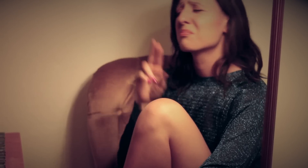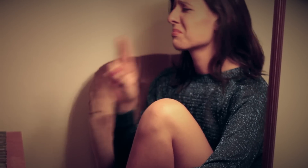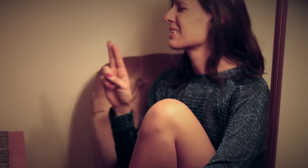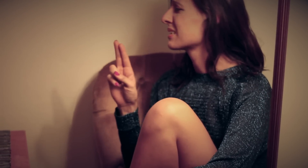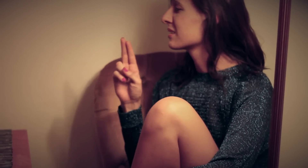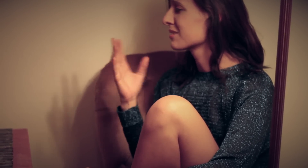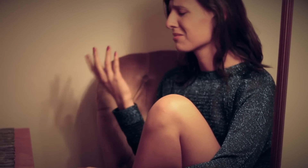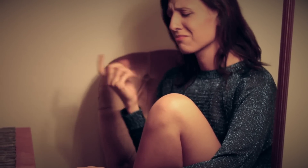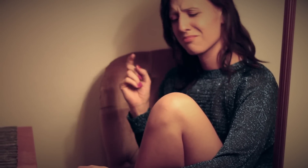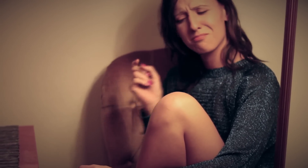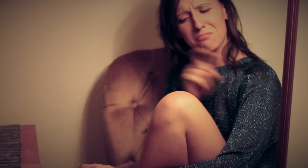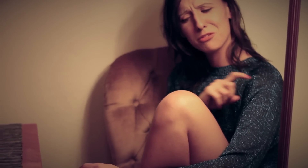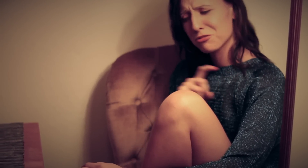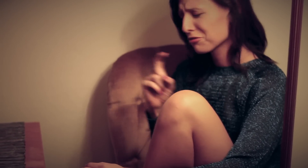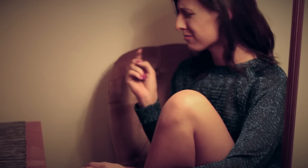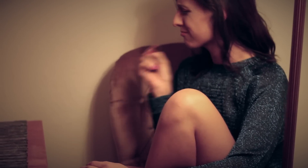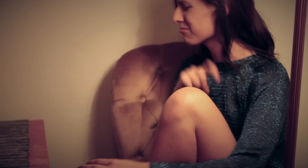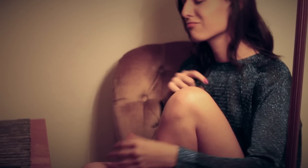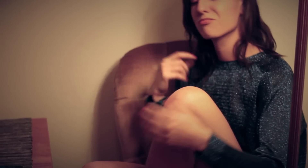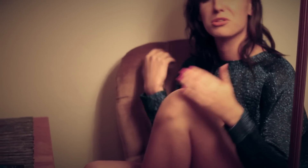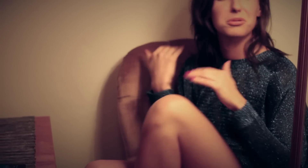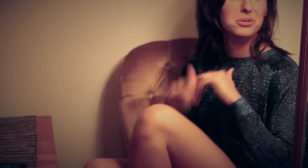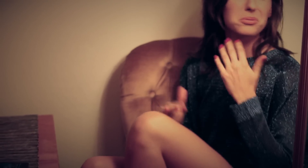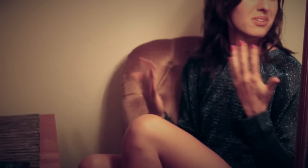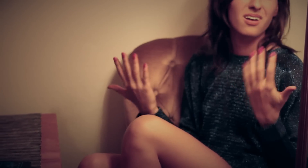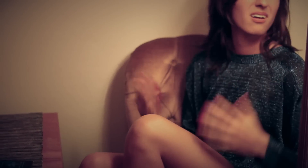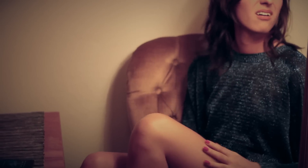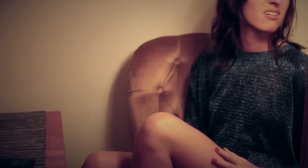I'm gonna, I'm gonna lose my baby